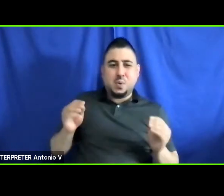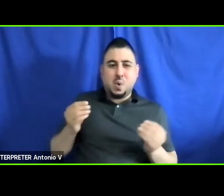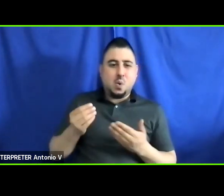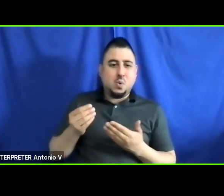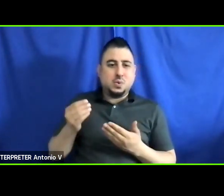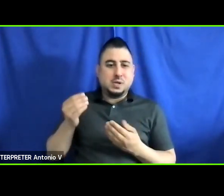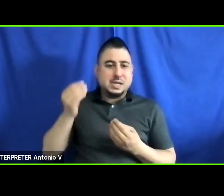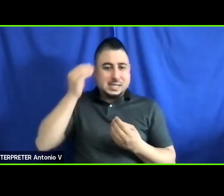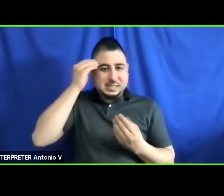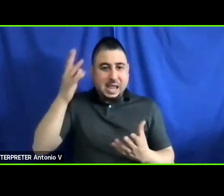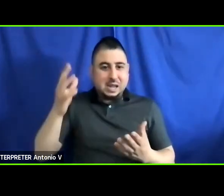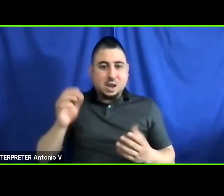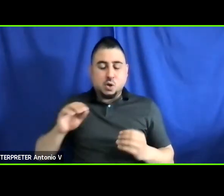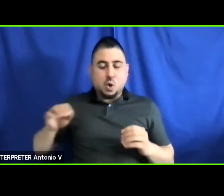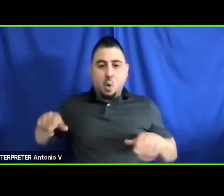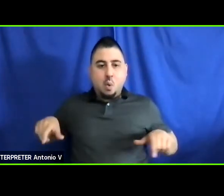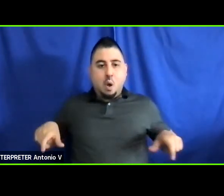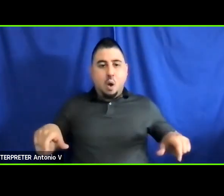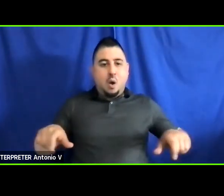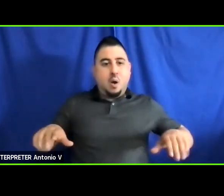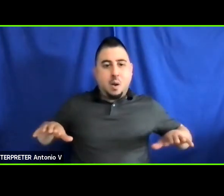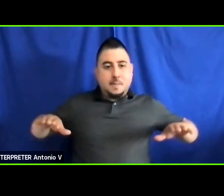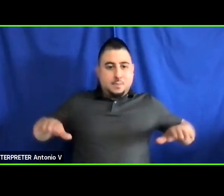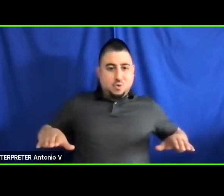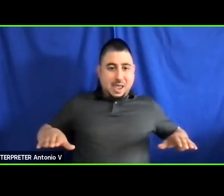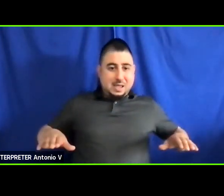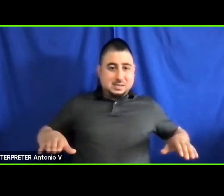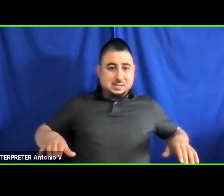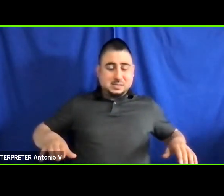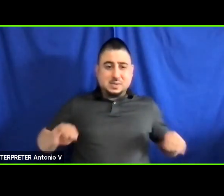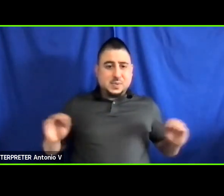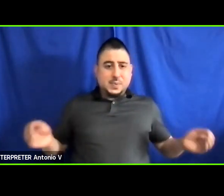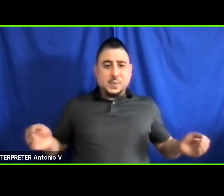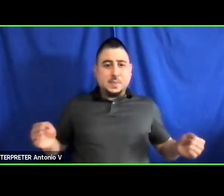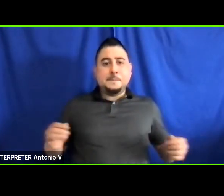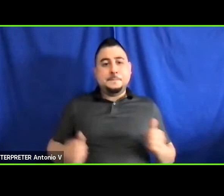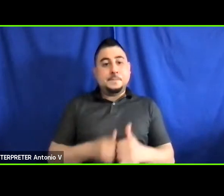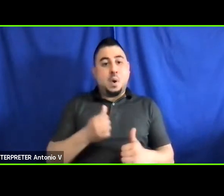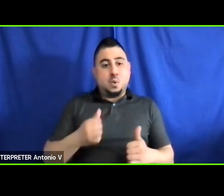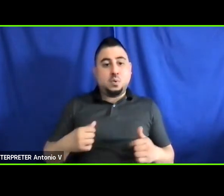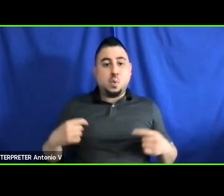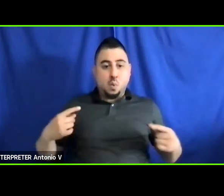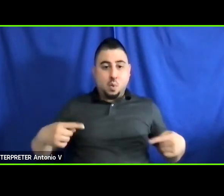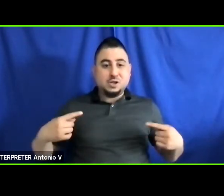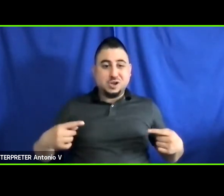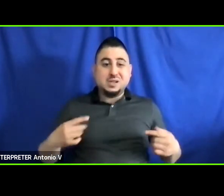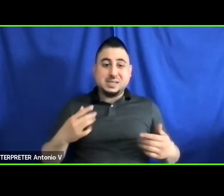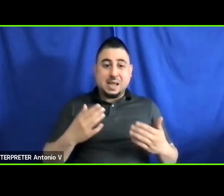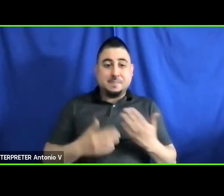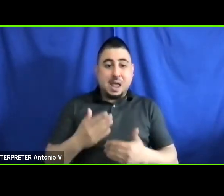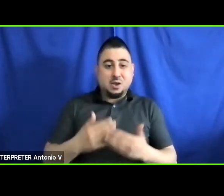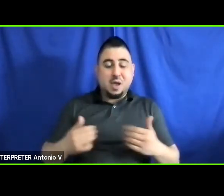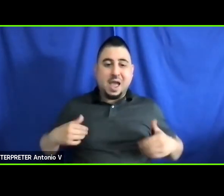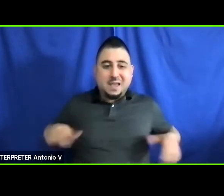there with no armrests. Most of the wheelchairs, even manual wheelchairs come with armrests.